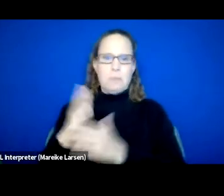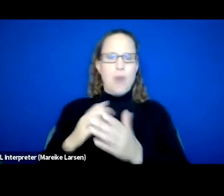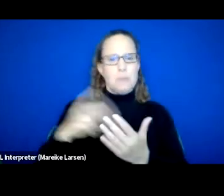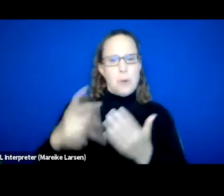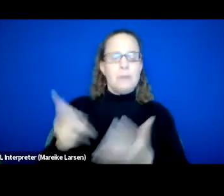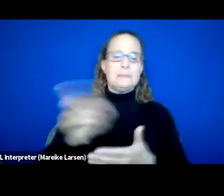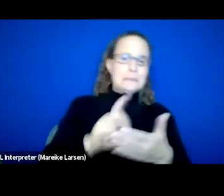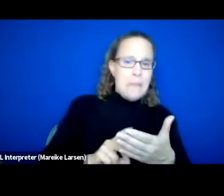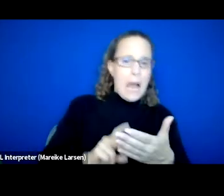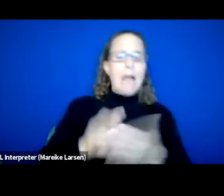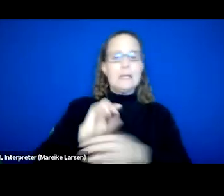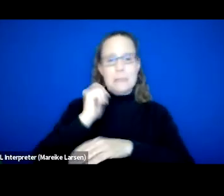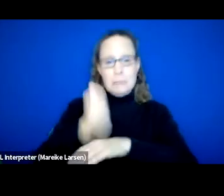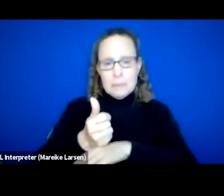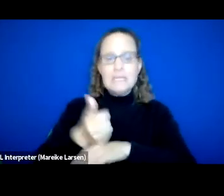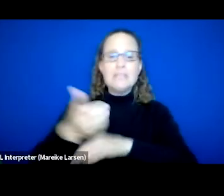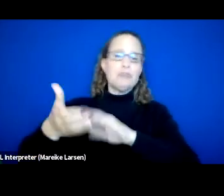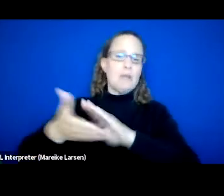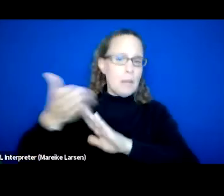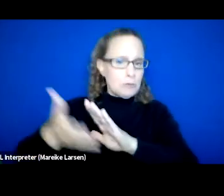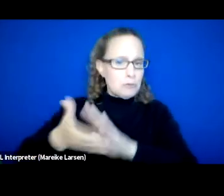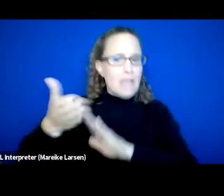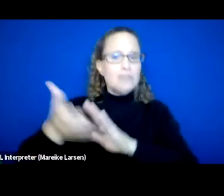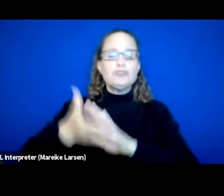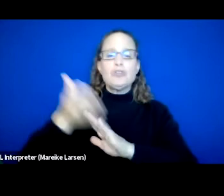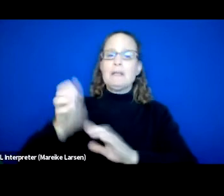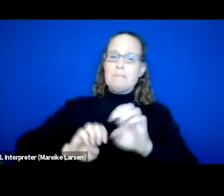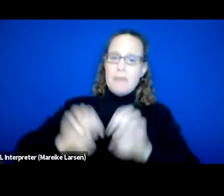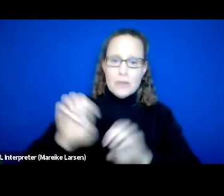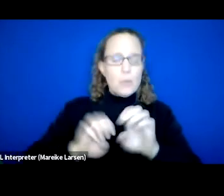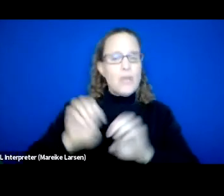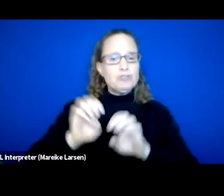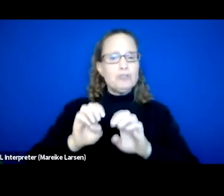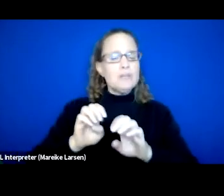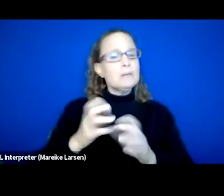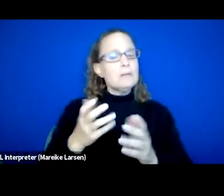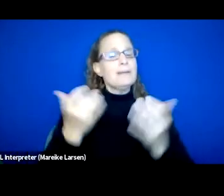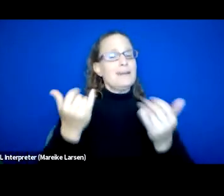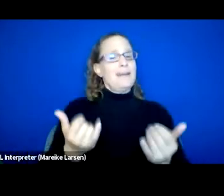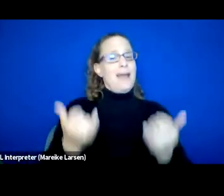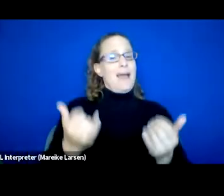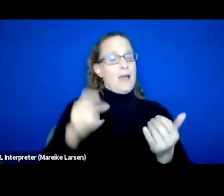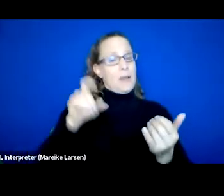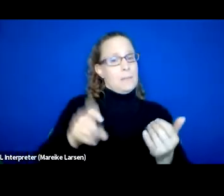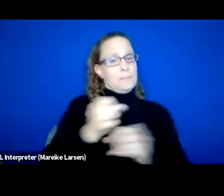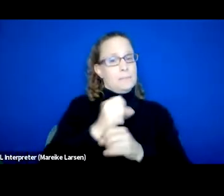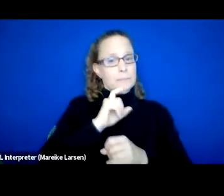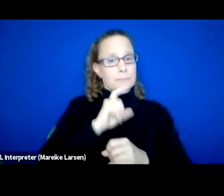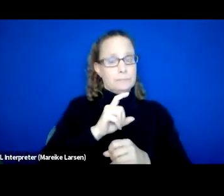implementation, operation, evaluation, and now we need to make sure that we are doing